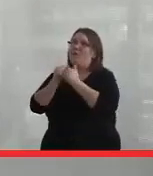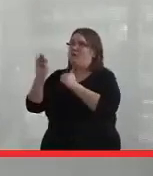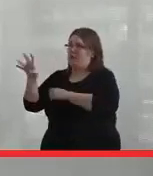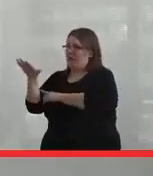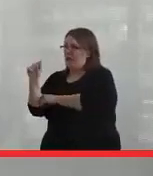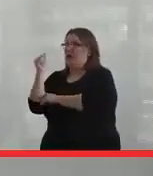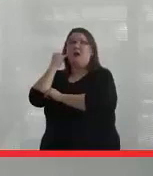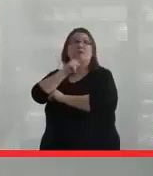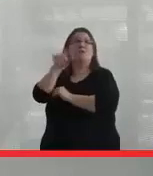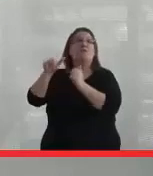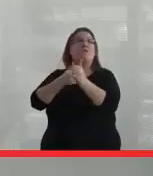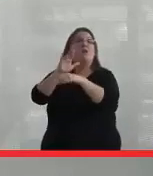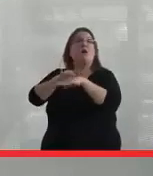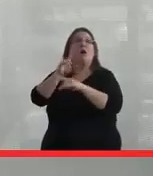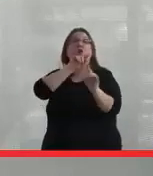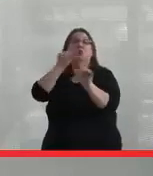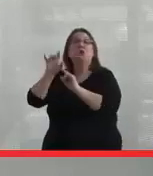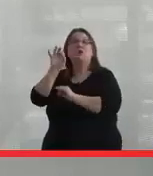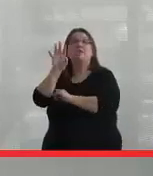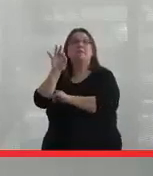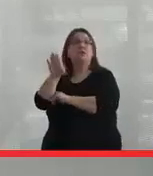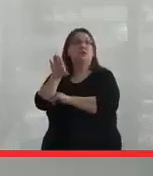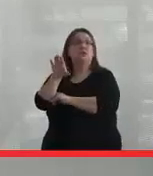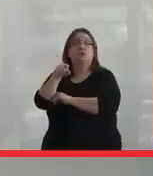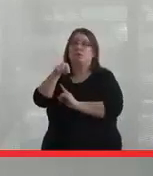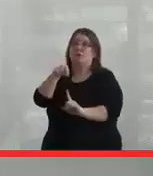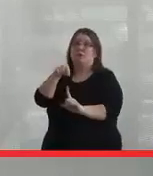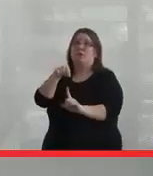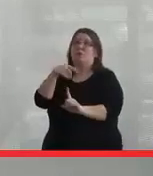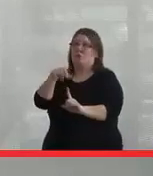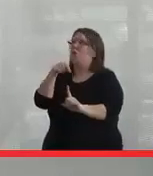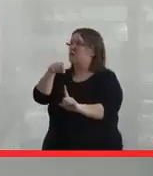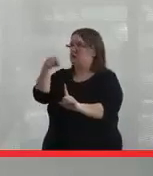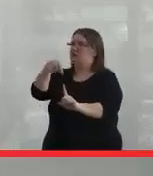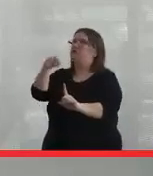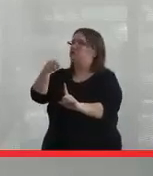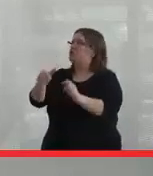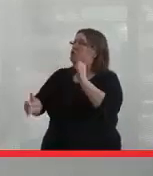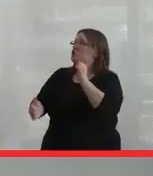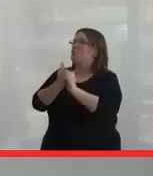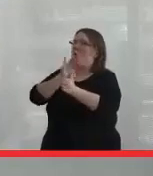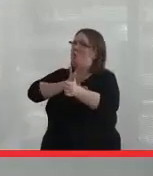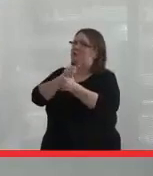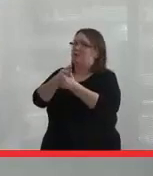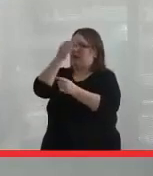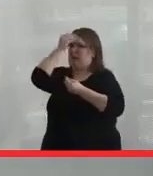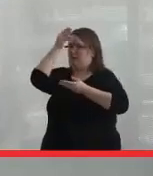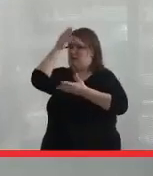So if anybody follows her on Twitter or Facebook, I've found that she really has the most up to date information.